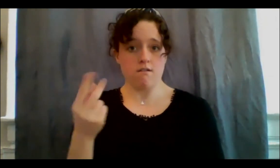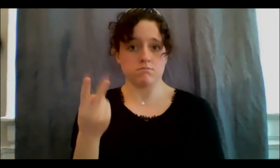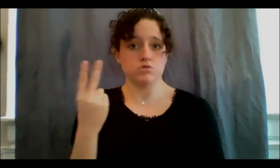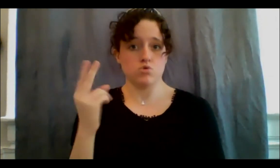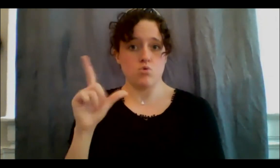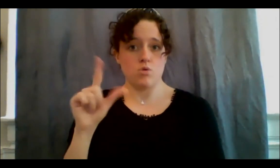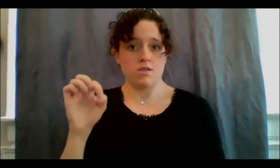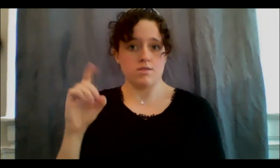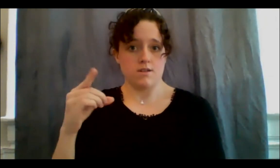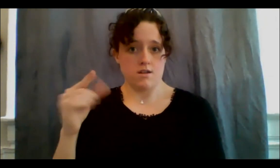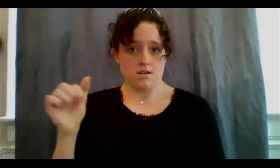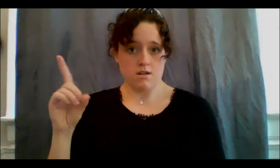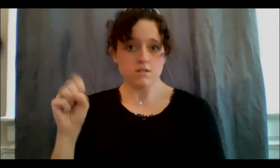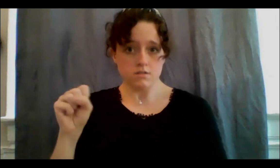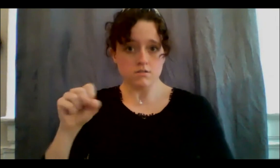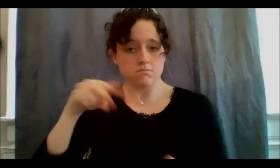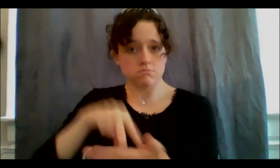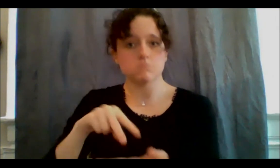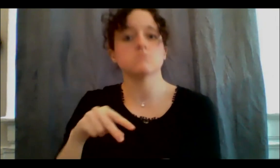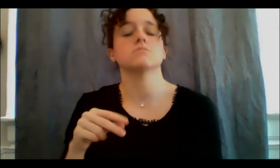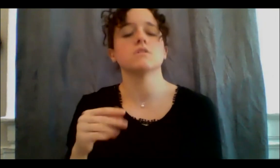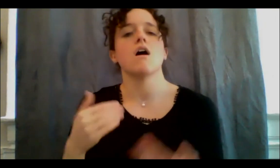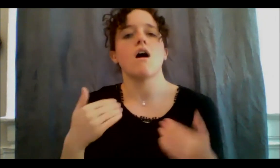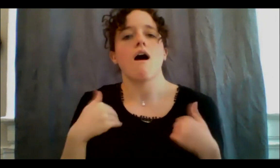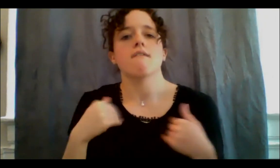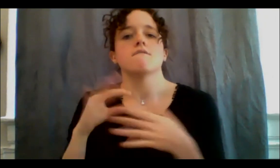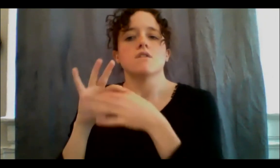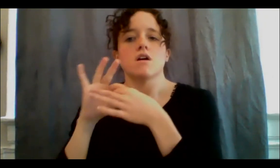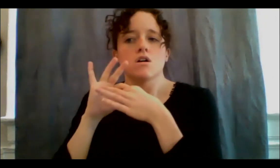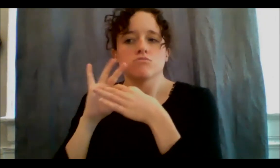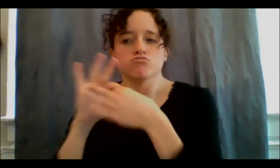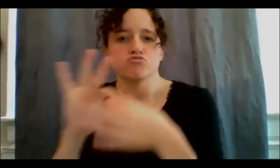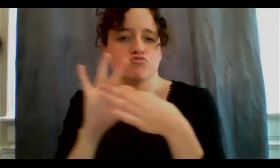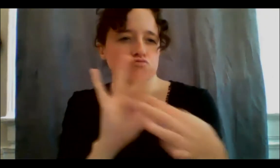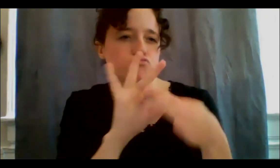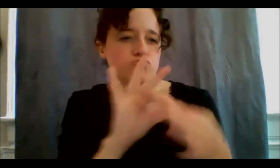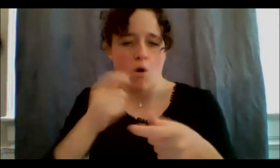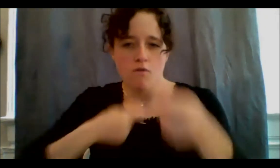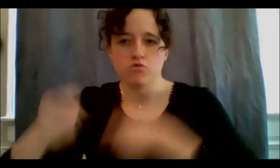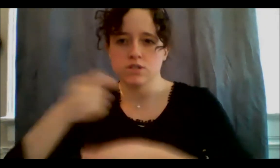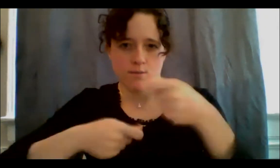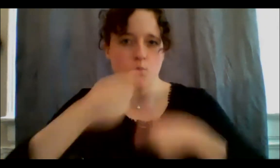reciprocal relationship with the planet that we live on. It's a real pleasure